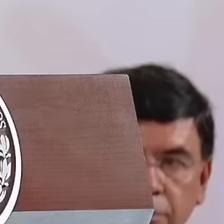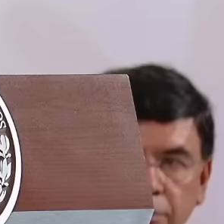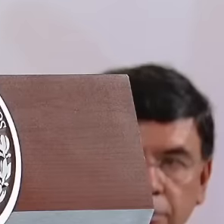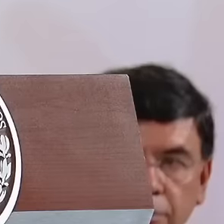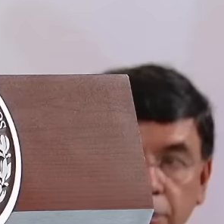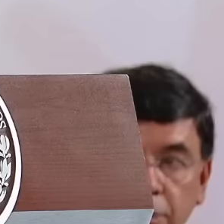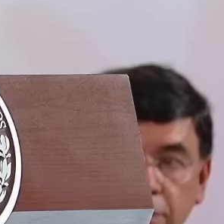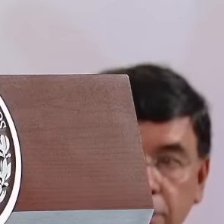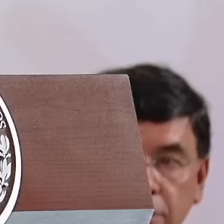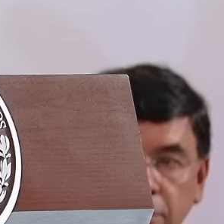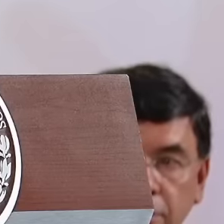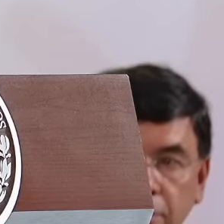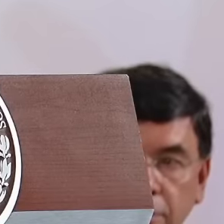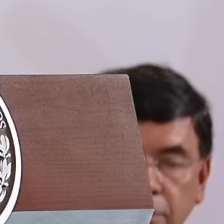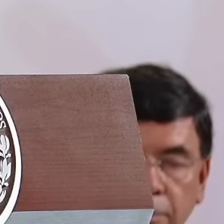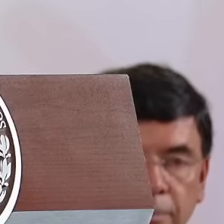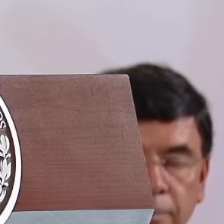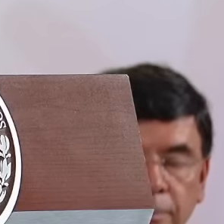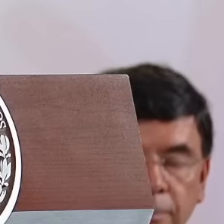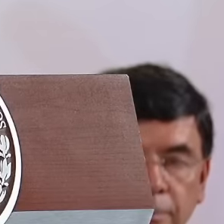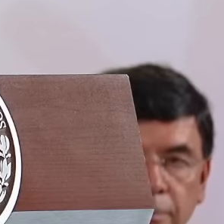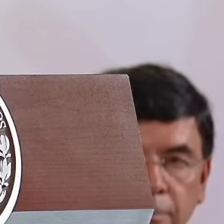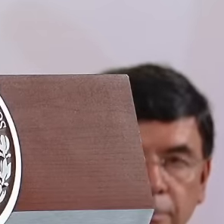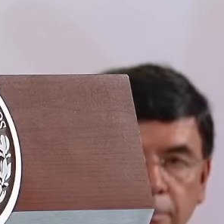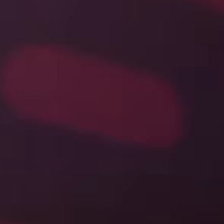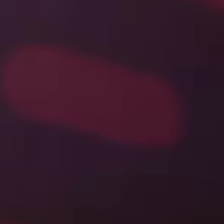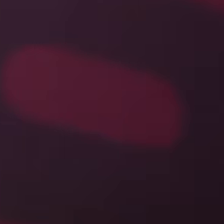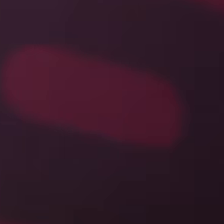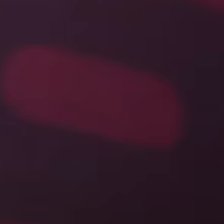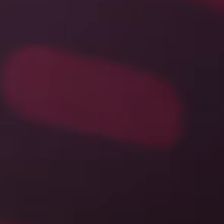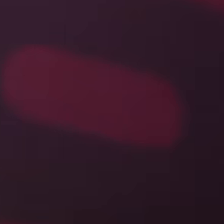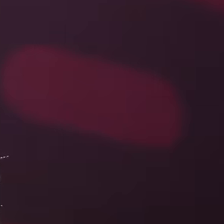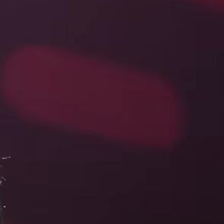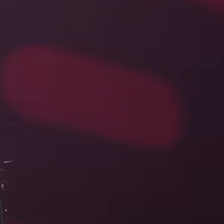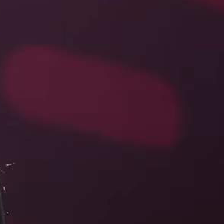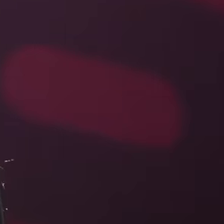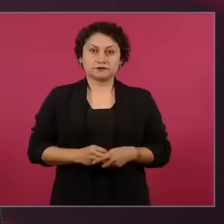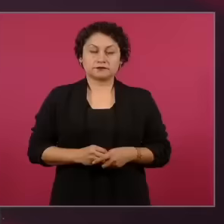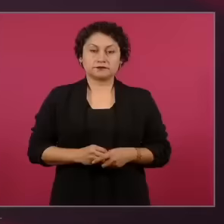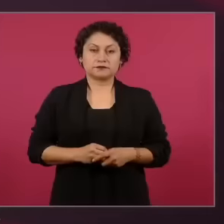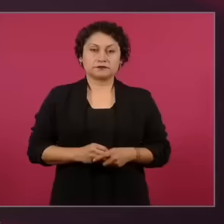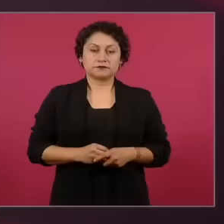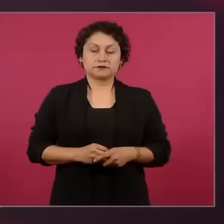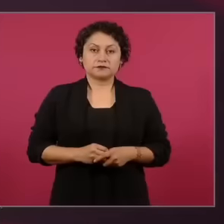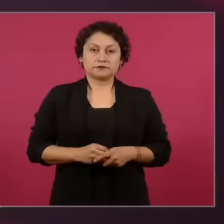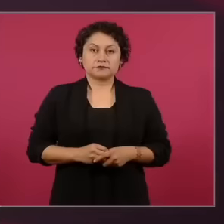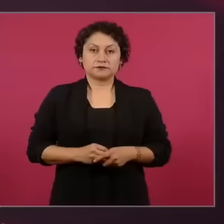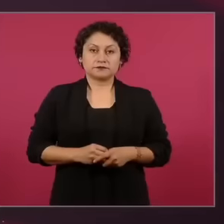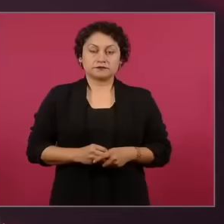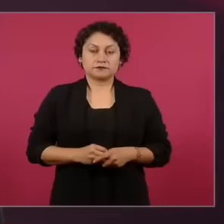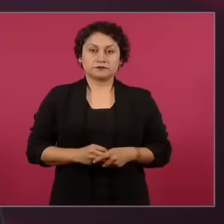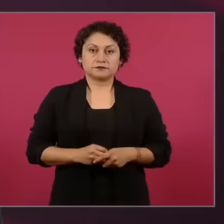digital world and the world of social media are permanently battling, that is, in each